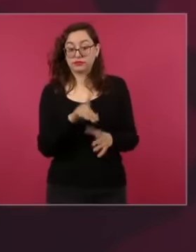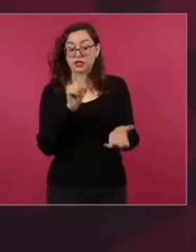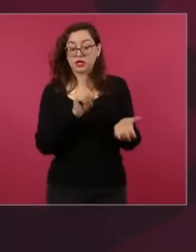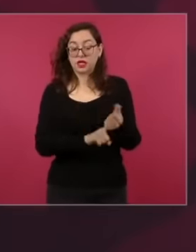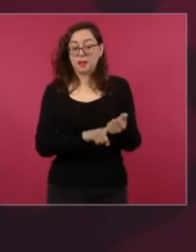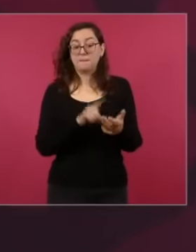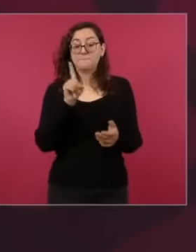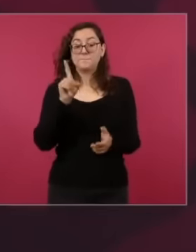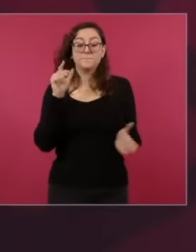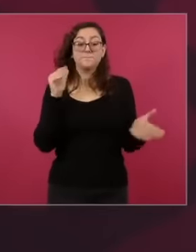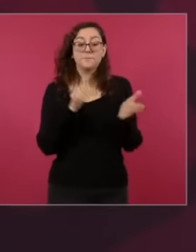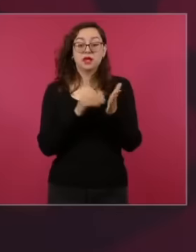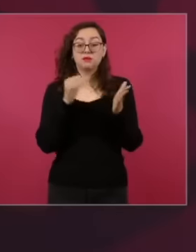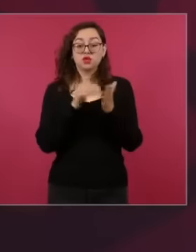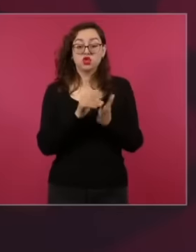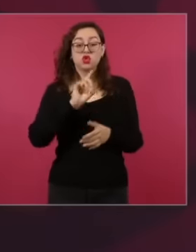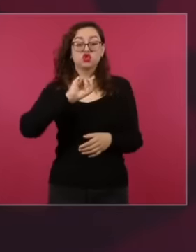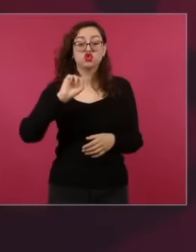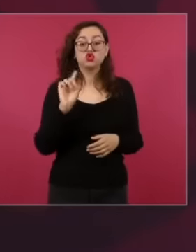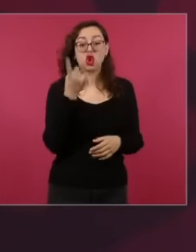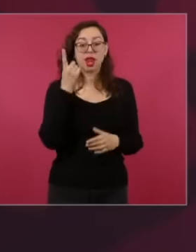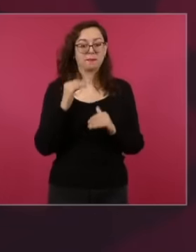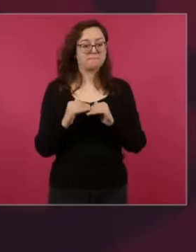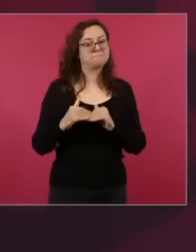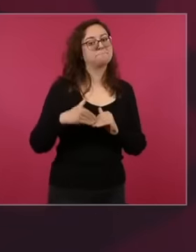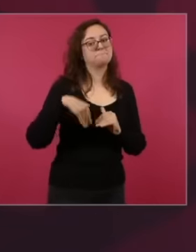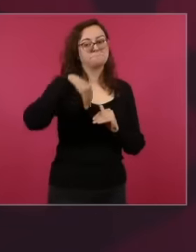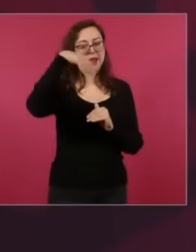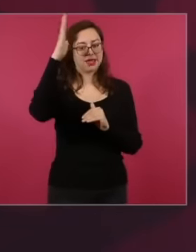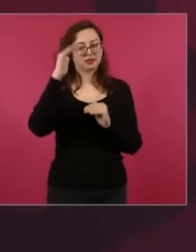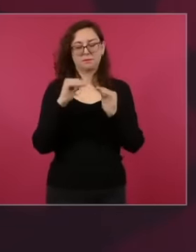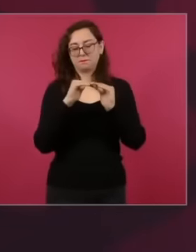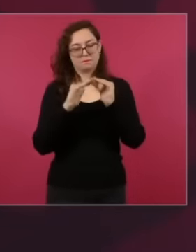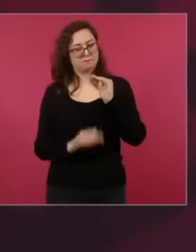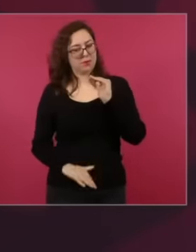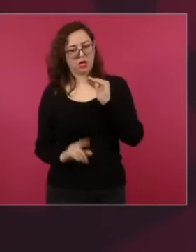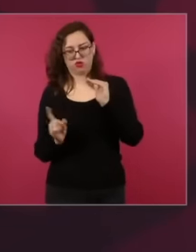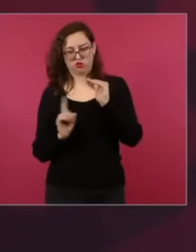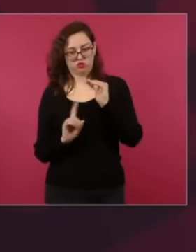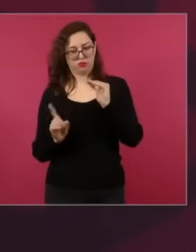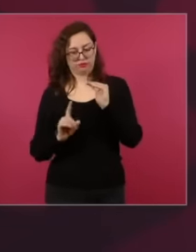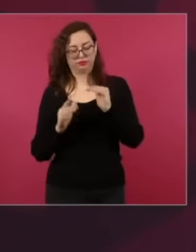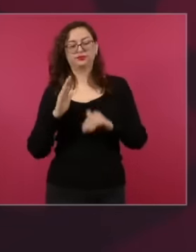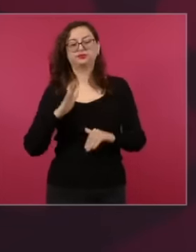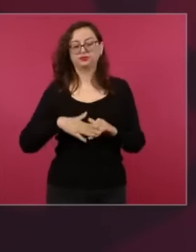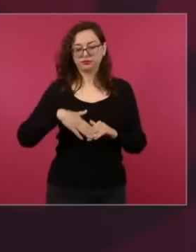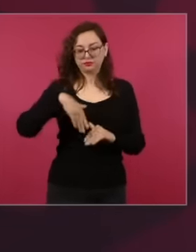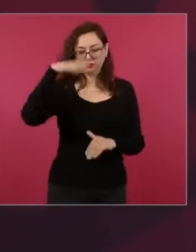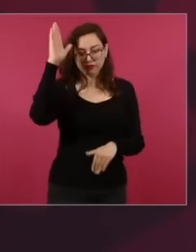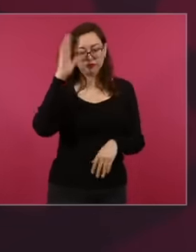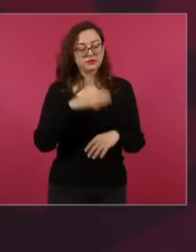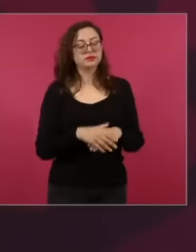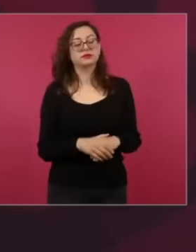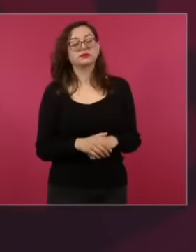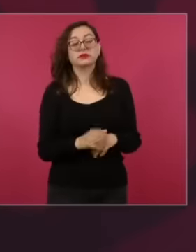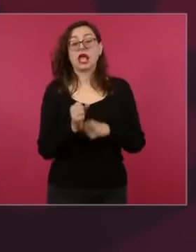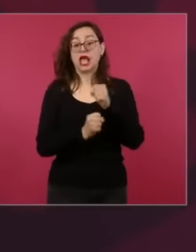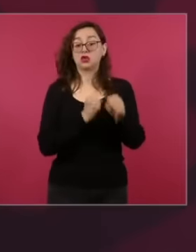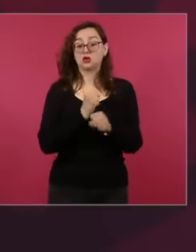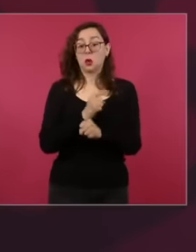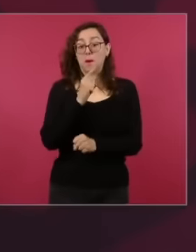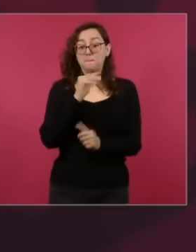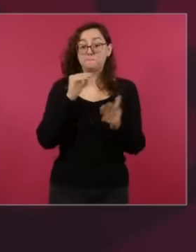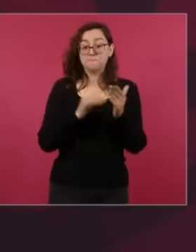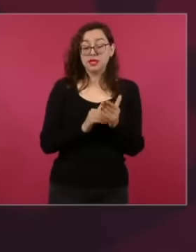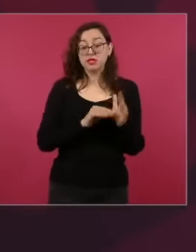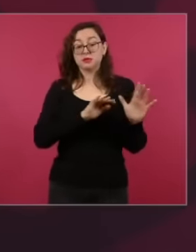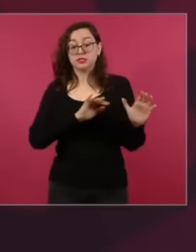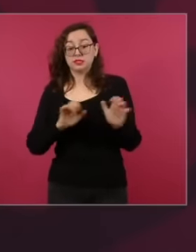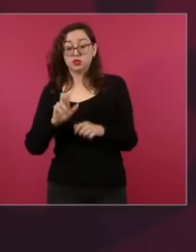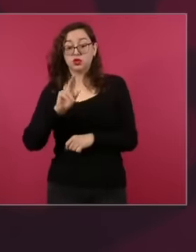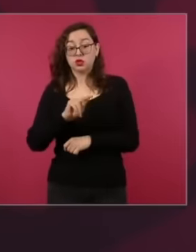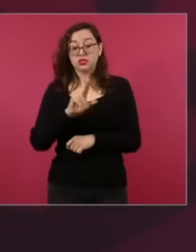capital. In 1988, only one Mexican family appeared,